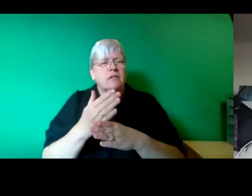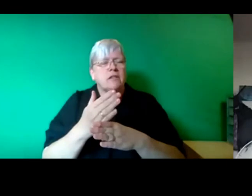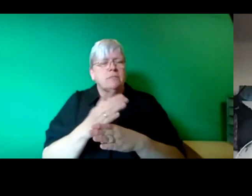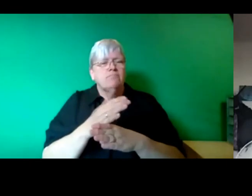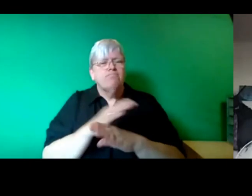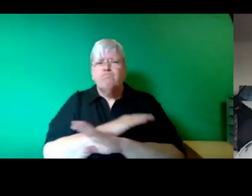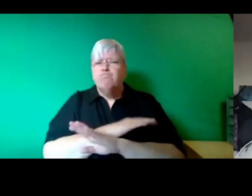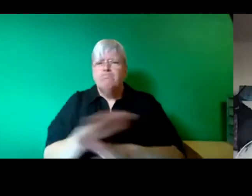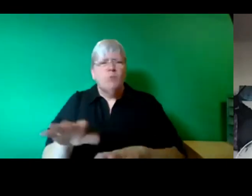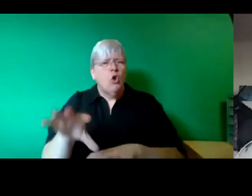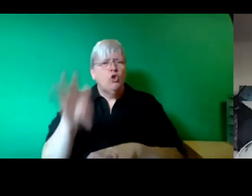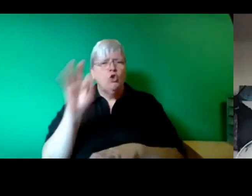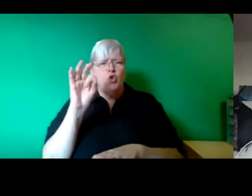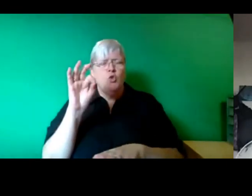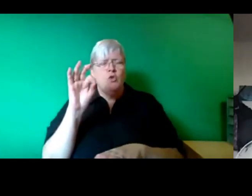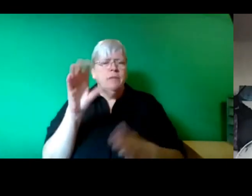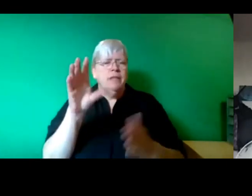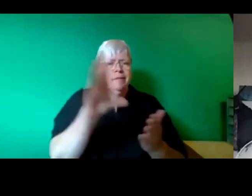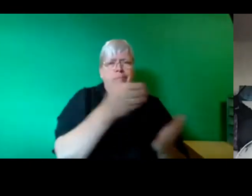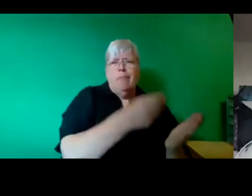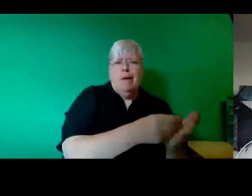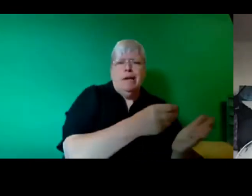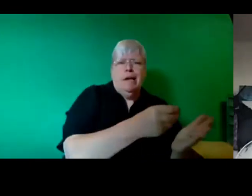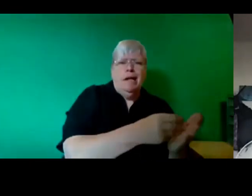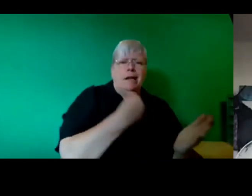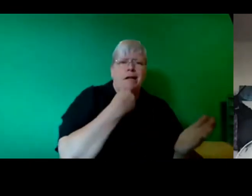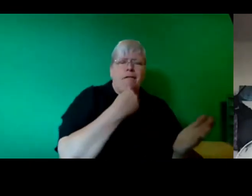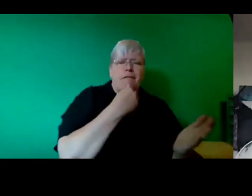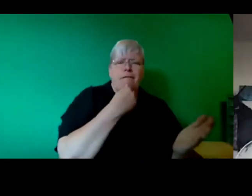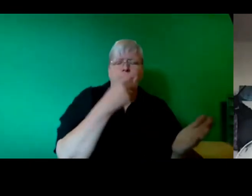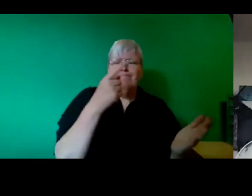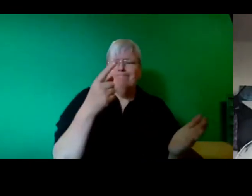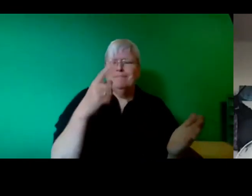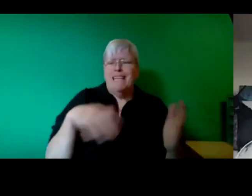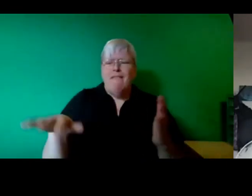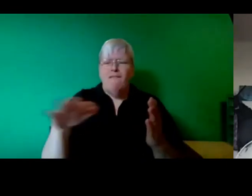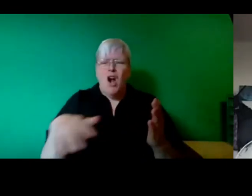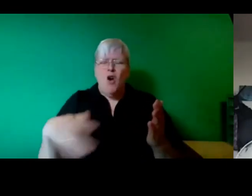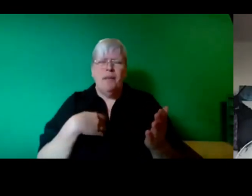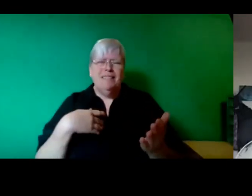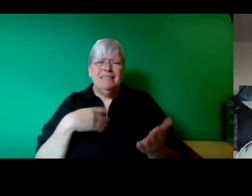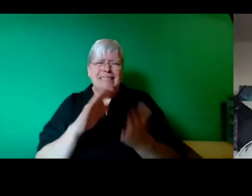and hurting and harming the environment with their work. That there needed to be protections that's